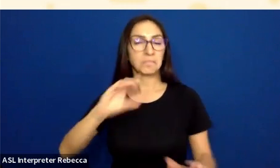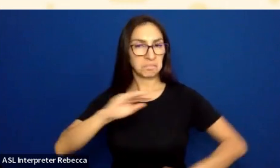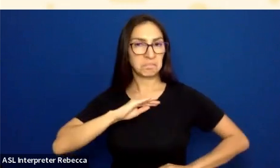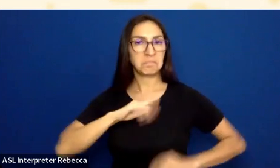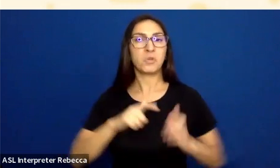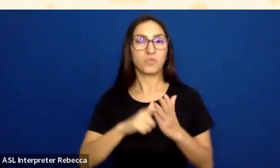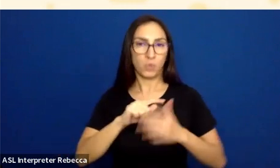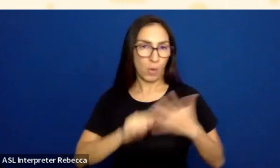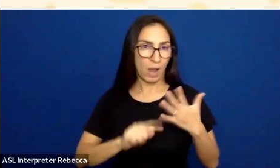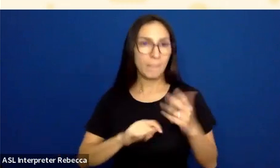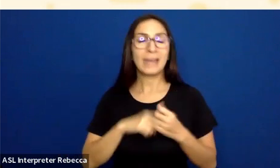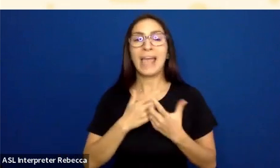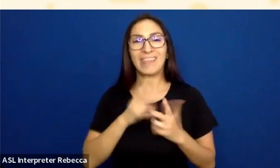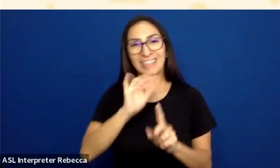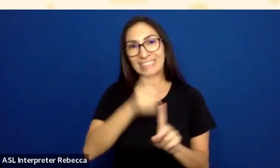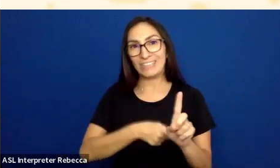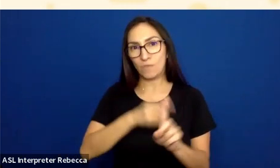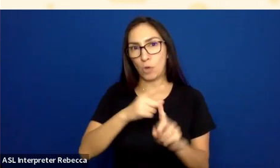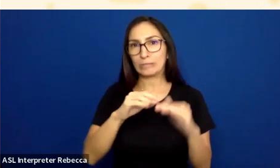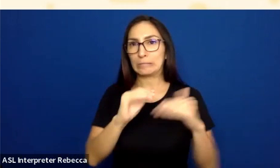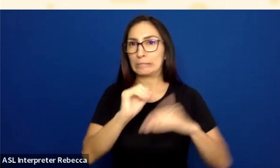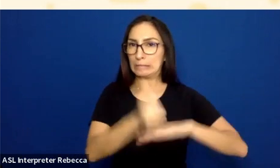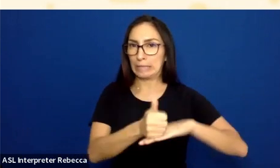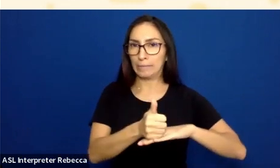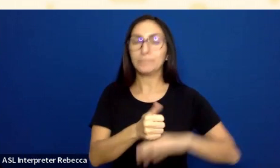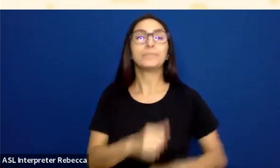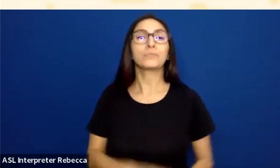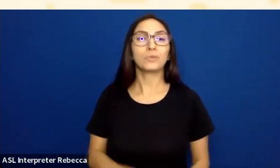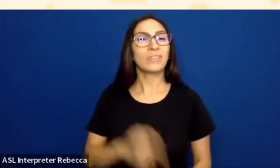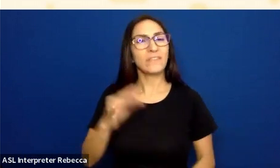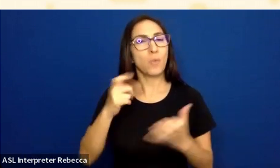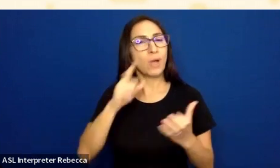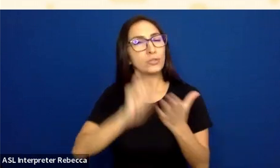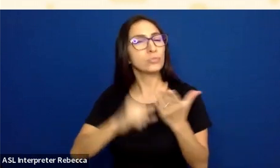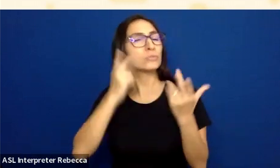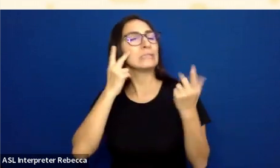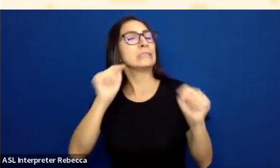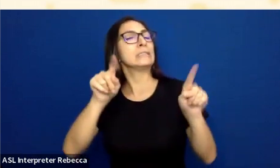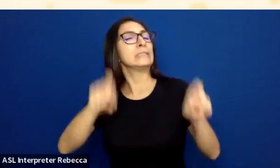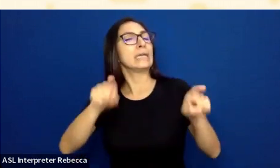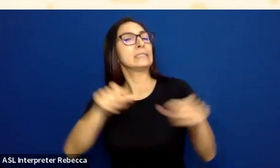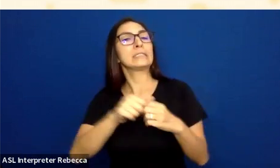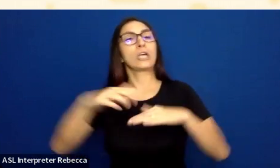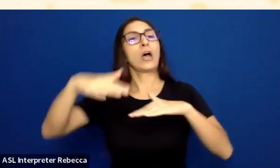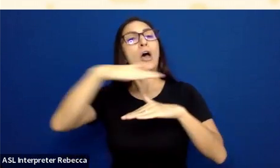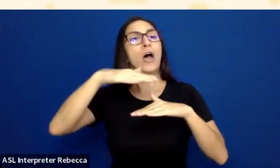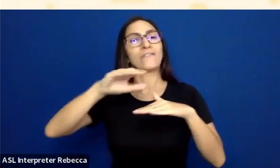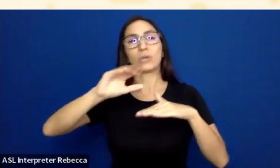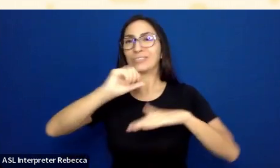Now, if I wanted to test that hover state, in this Developer Tools, kind of the bottom half, I've got these different tabs.